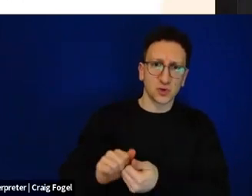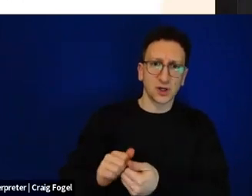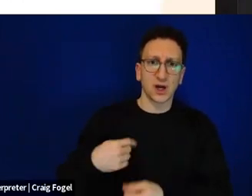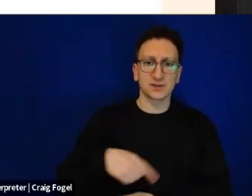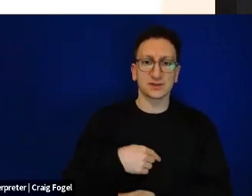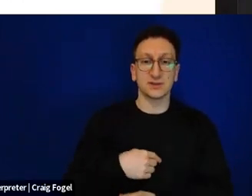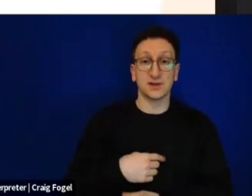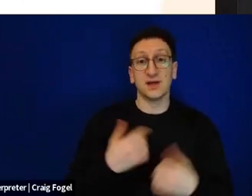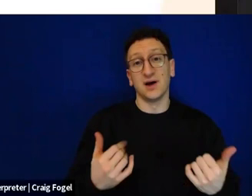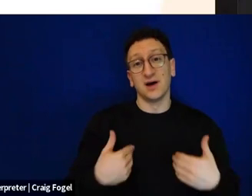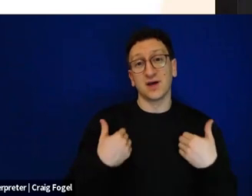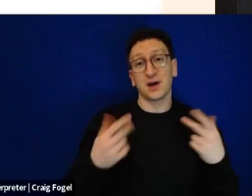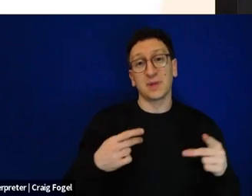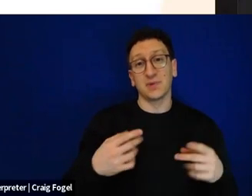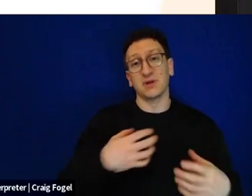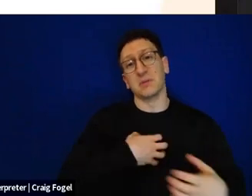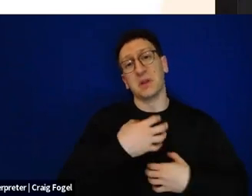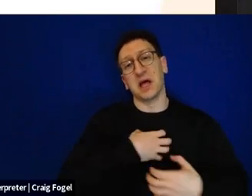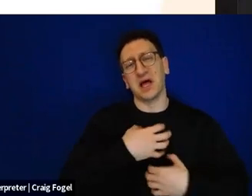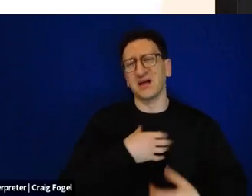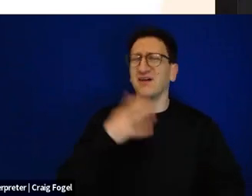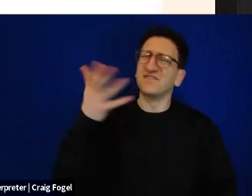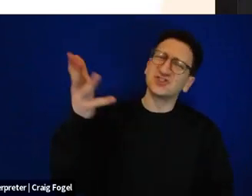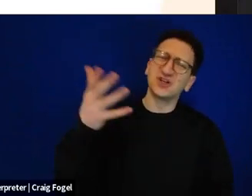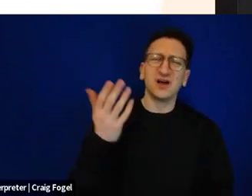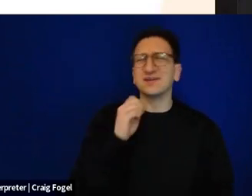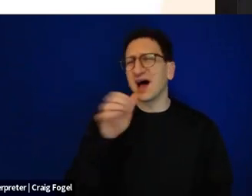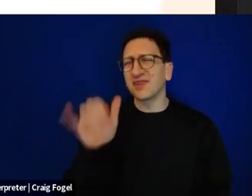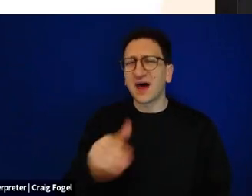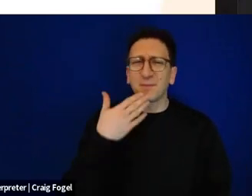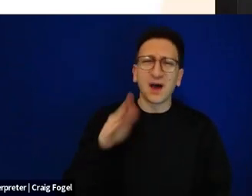just always harping about anti-Semitism? It couldn't have really been that bad.